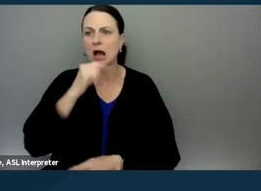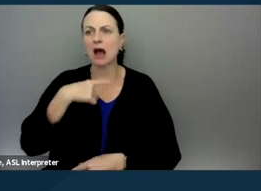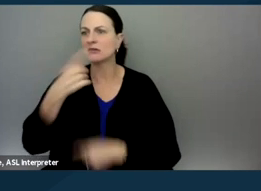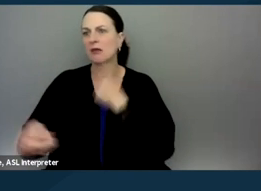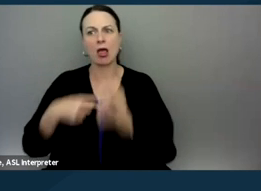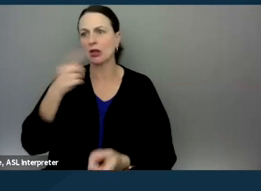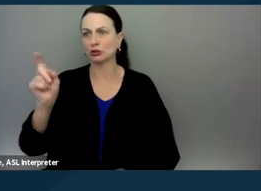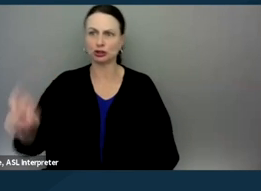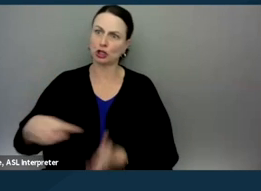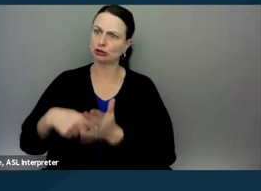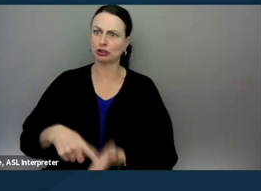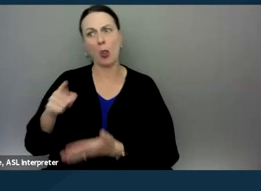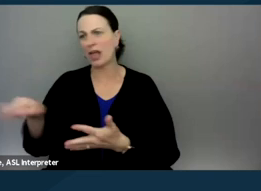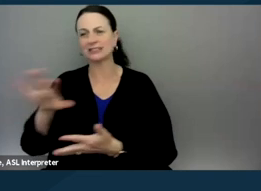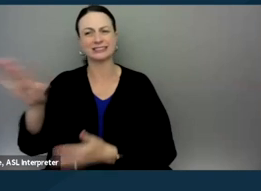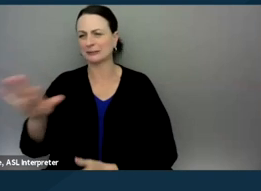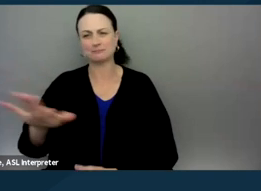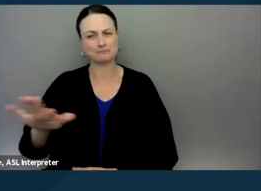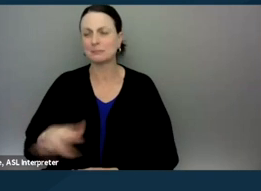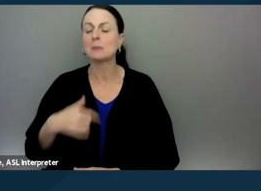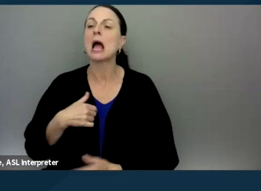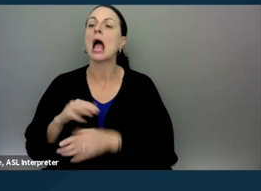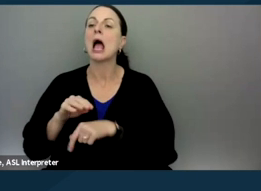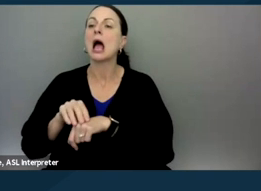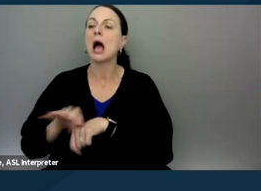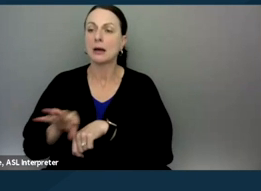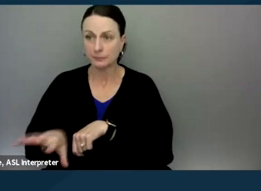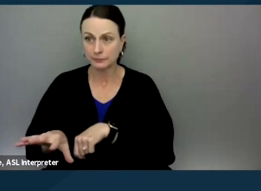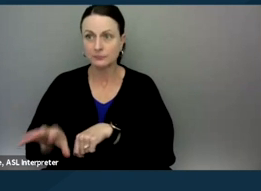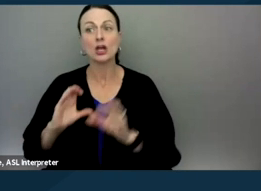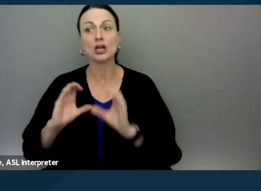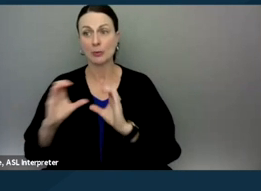but you know, help them to communicate effectively in that context.